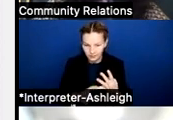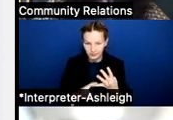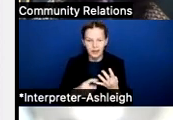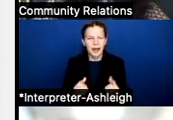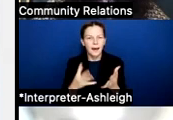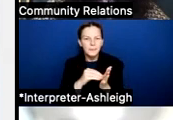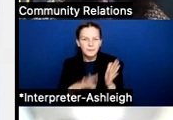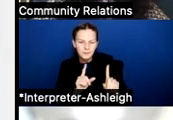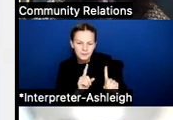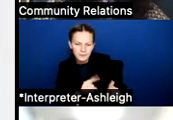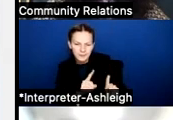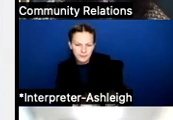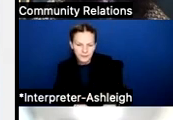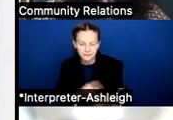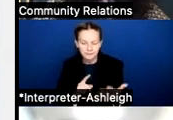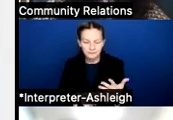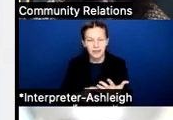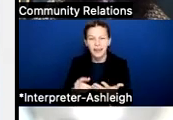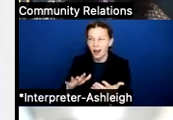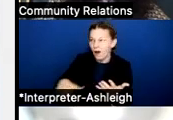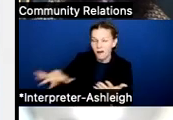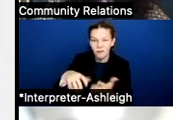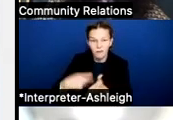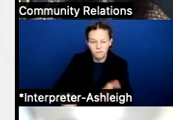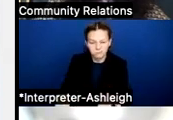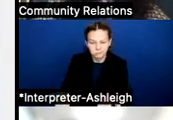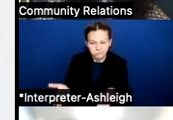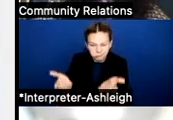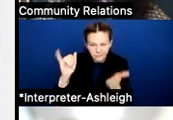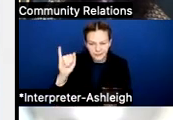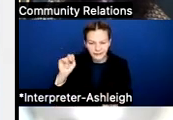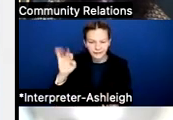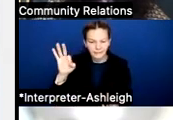ESSER funding cliff, and employee compensation. And we'll break down each these a little more in detail.